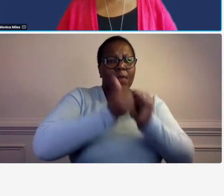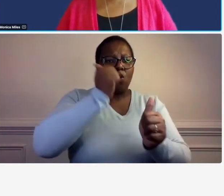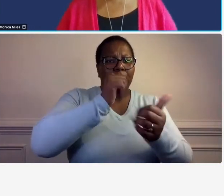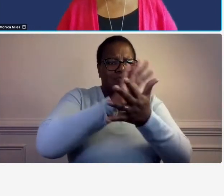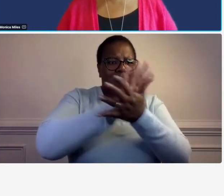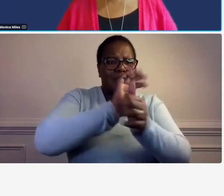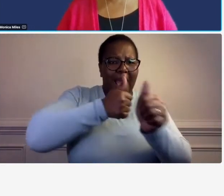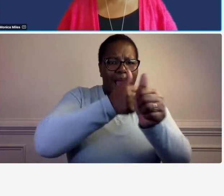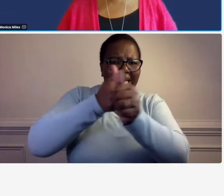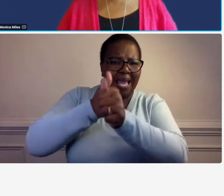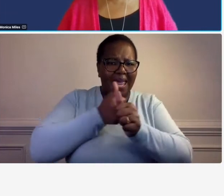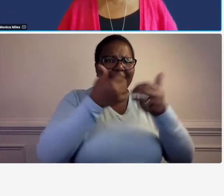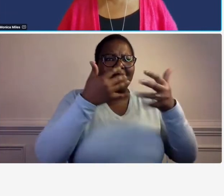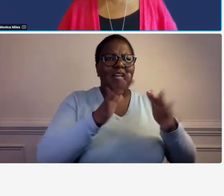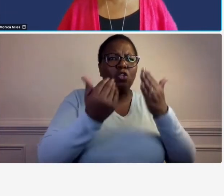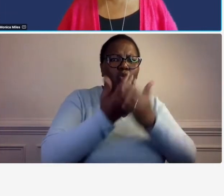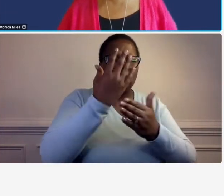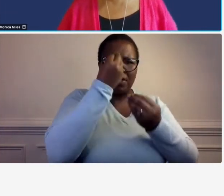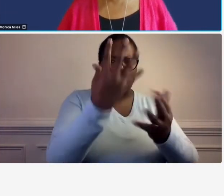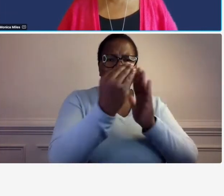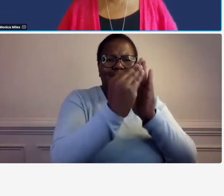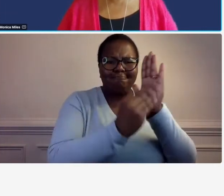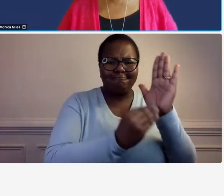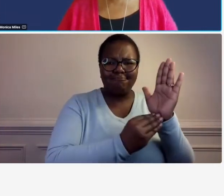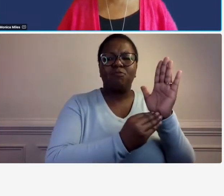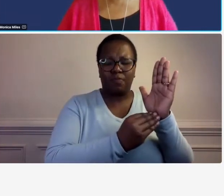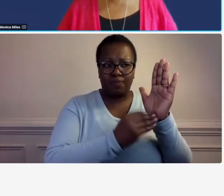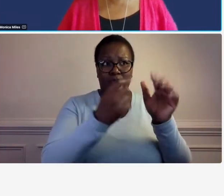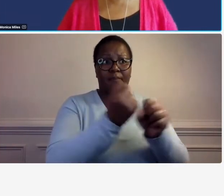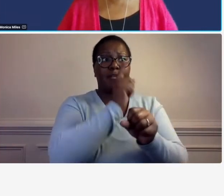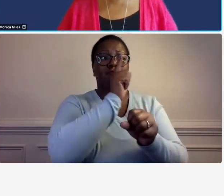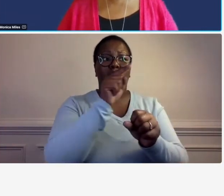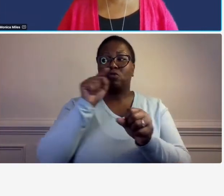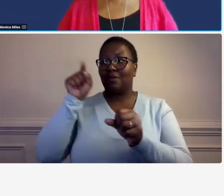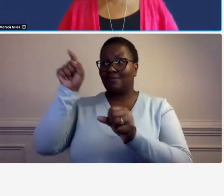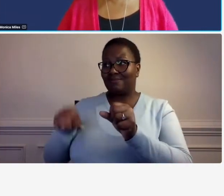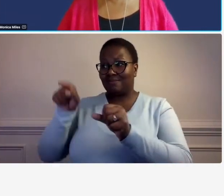so make sure that you have a good um you know relationship with the prime or if you